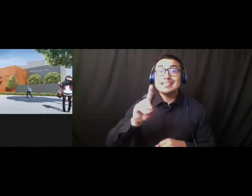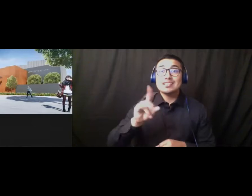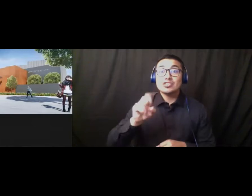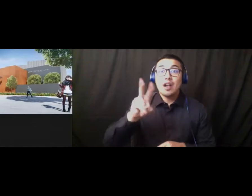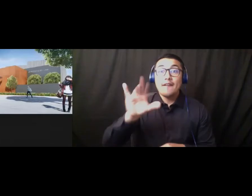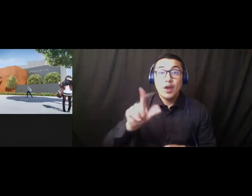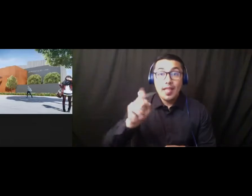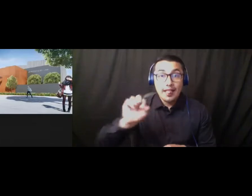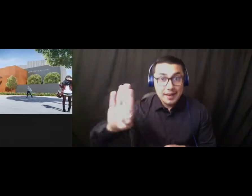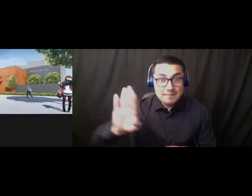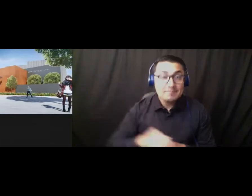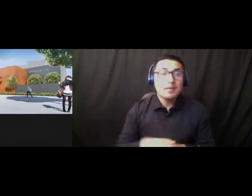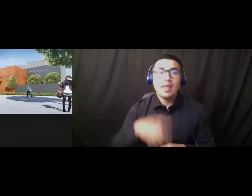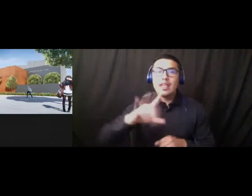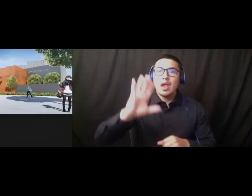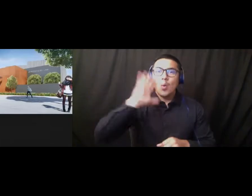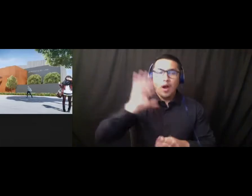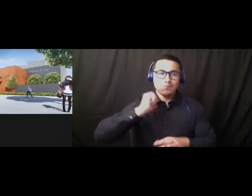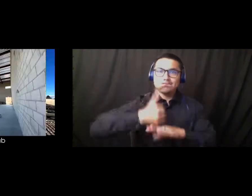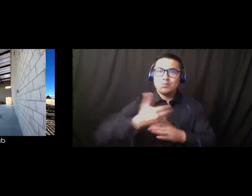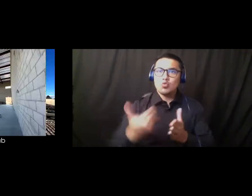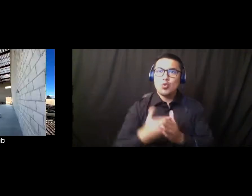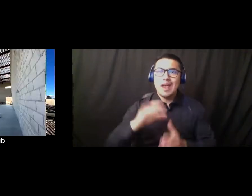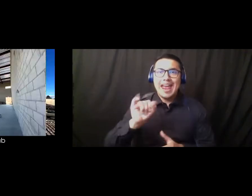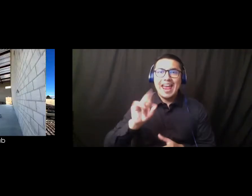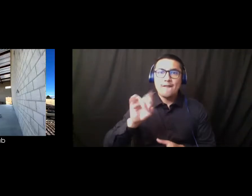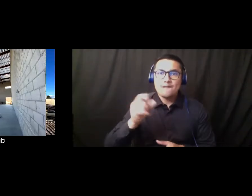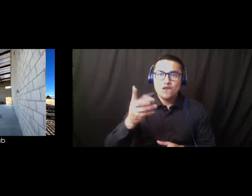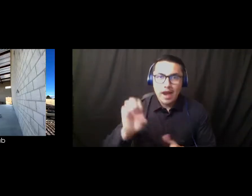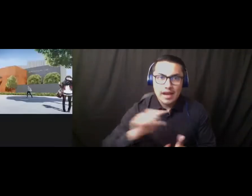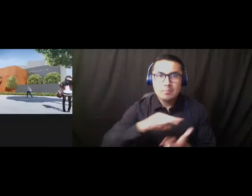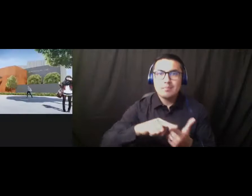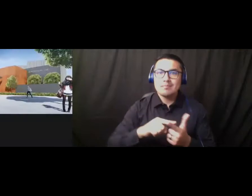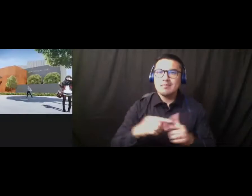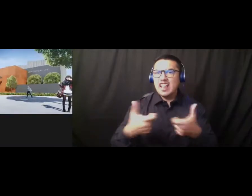uh, going to house the new Airframe, Electronics, Avionics, Electrical,